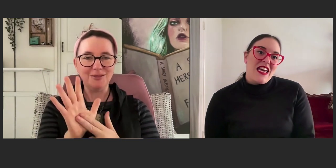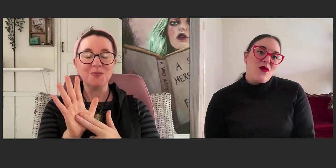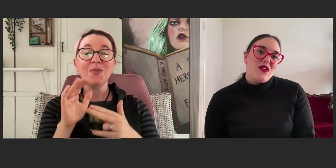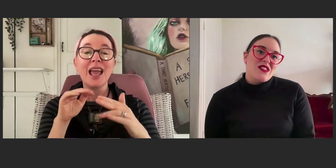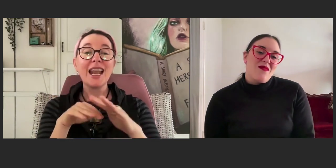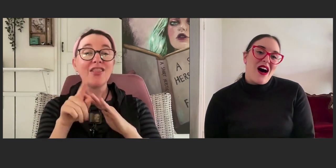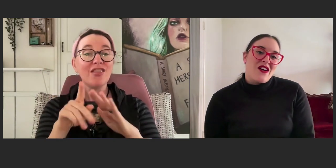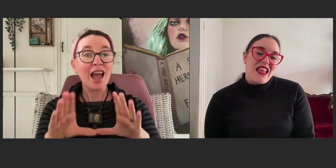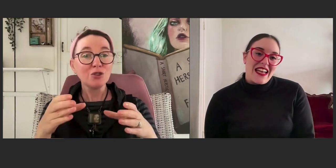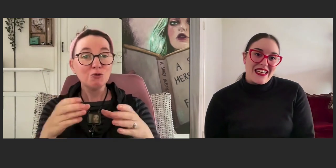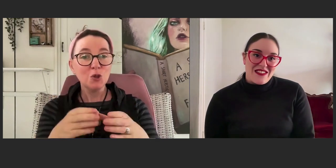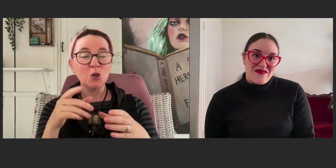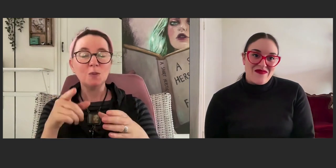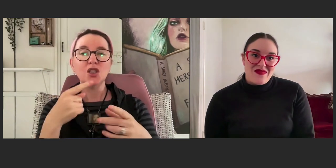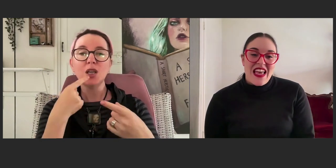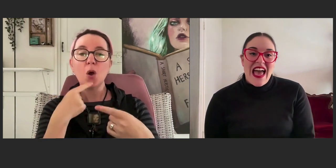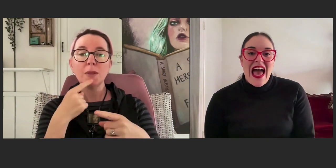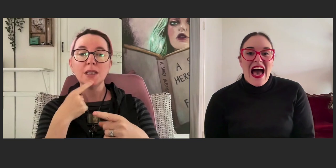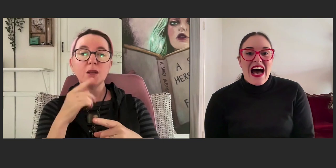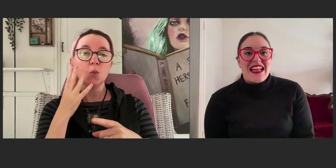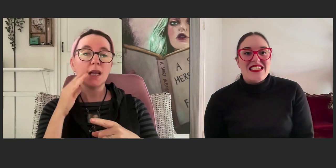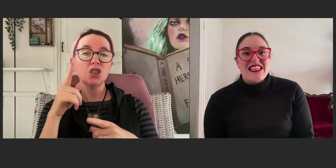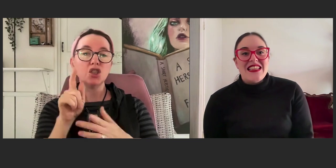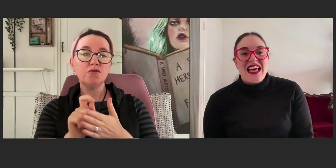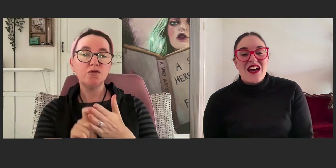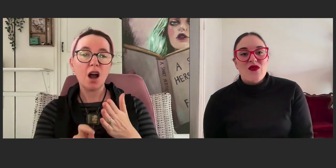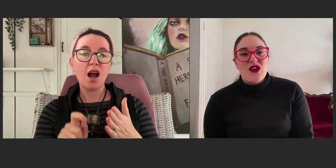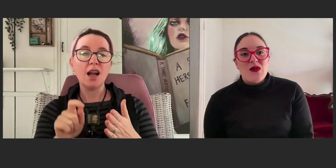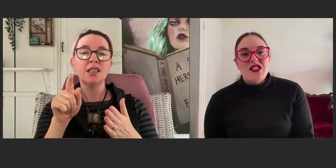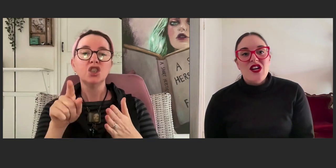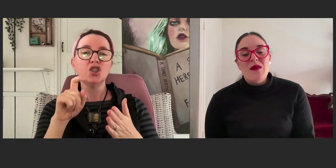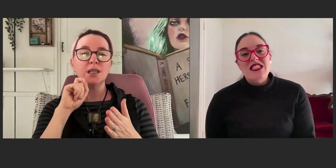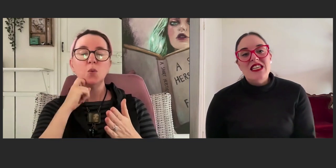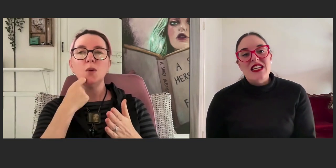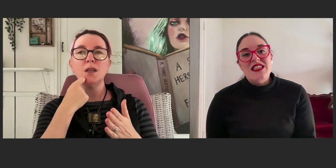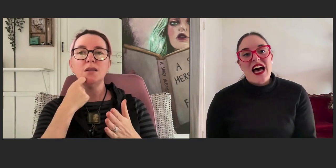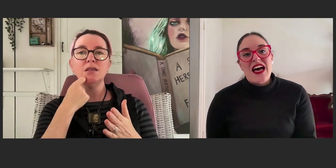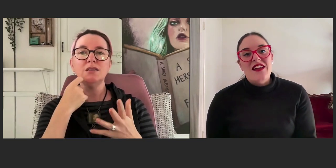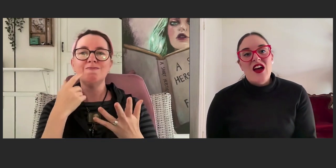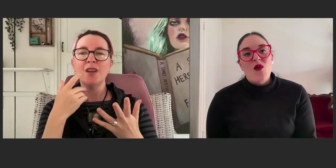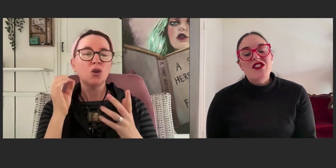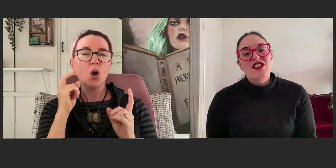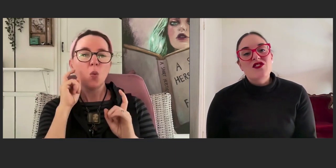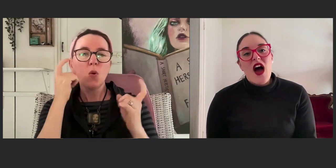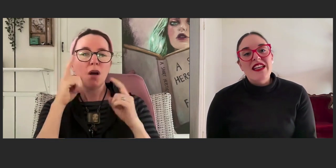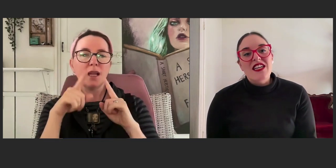It was Margo Lanagan. And in that group she commented that when she's writing,